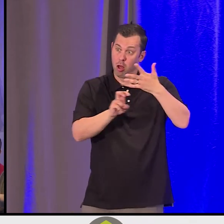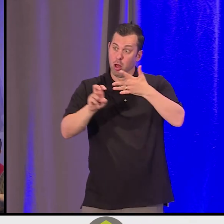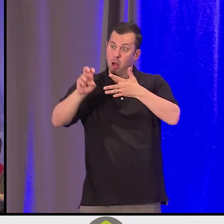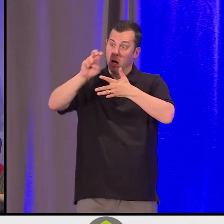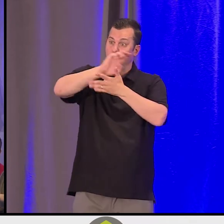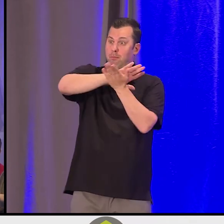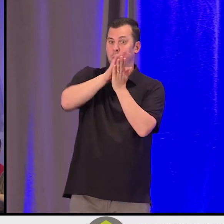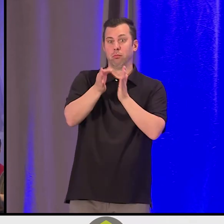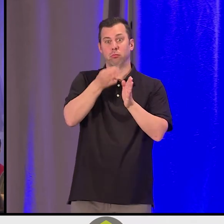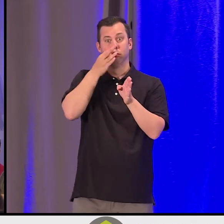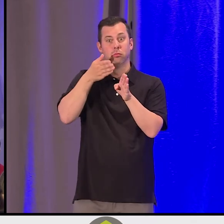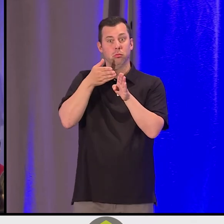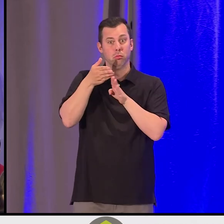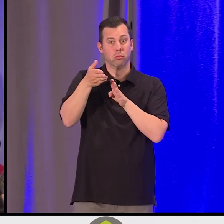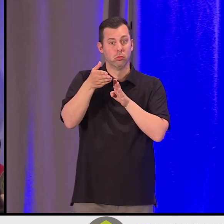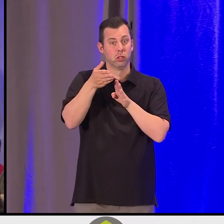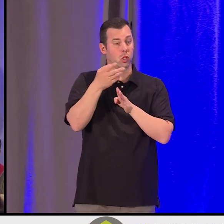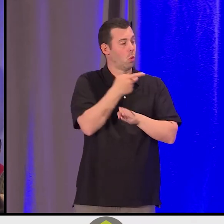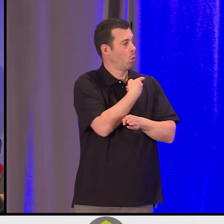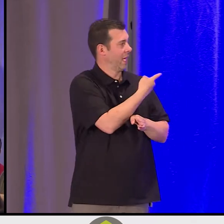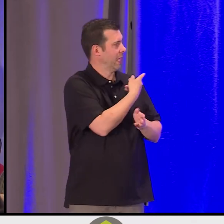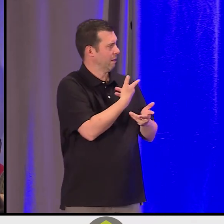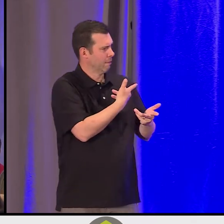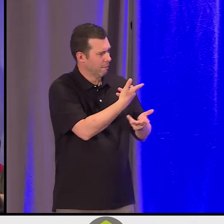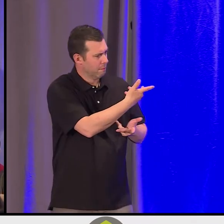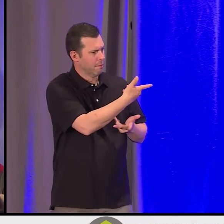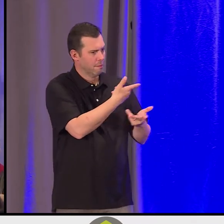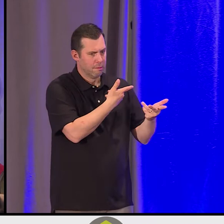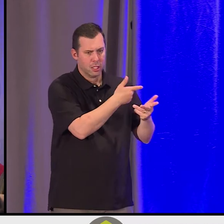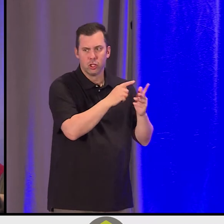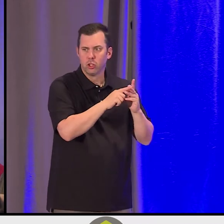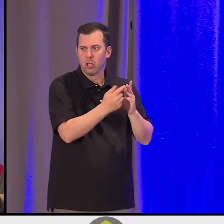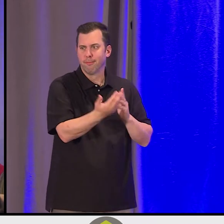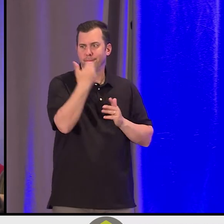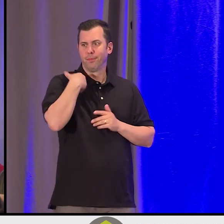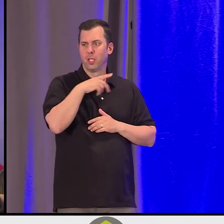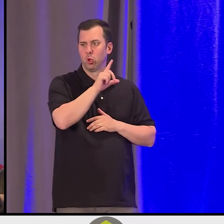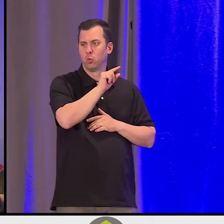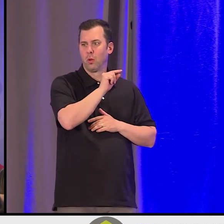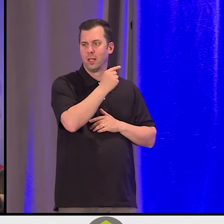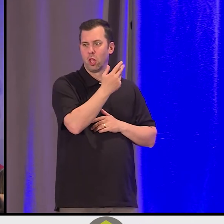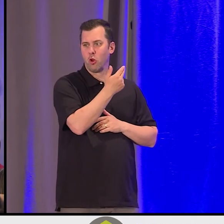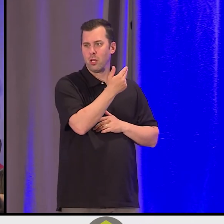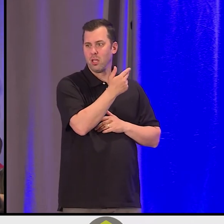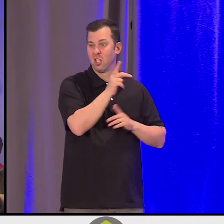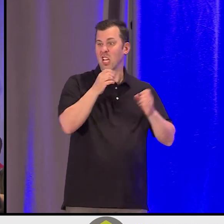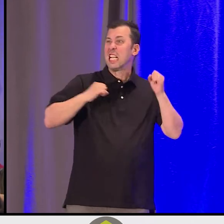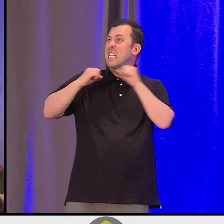And that was really the start, right, back in 2013, was just stopping to turn and face -- look at the stars.